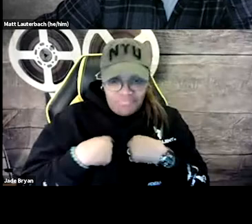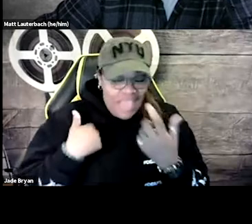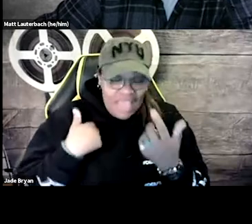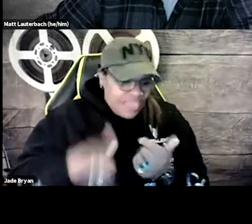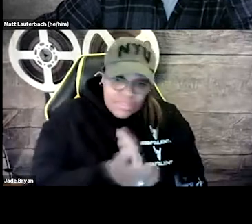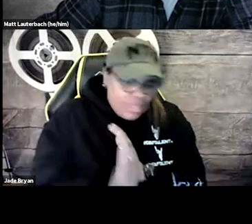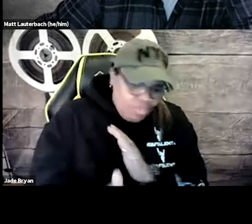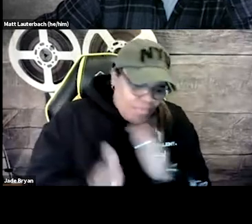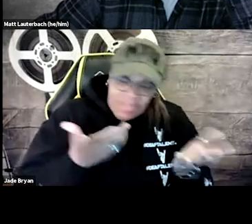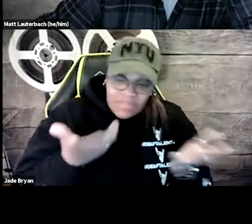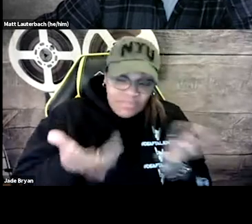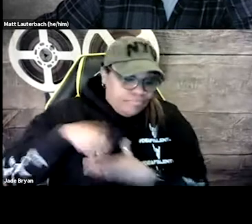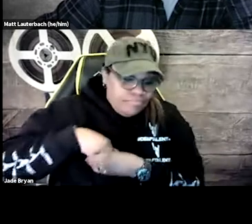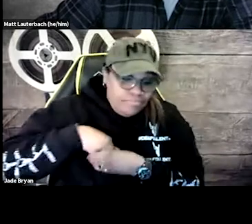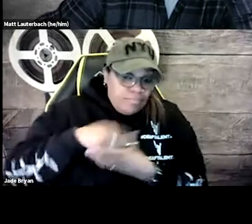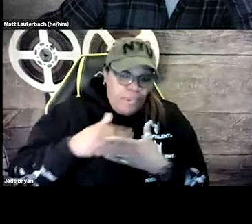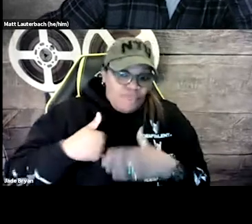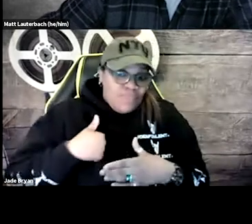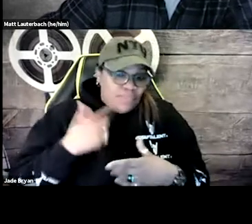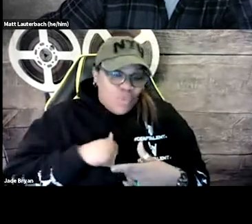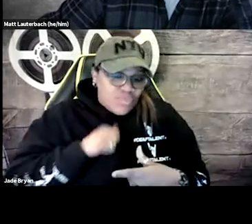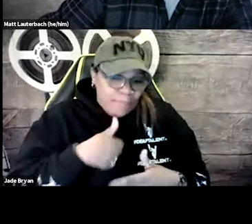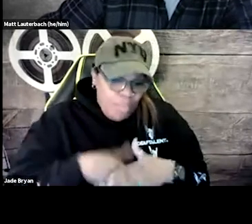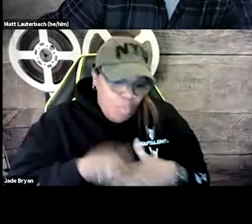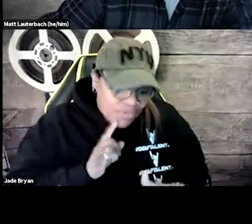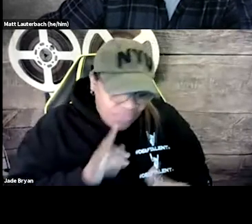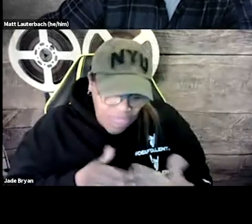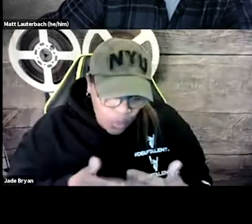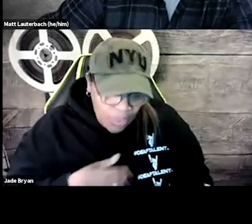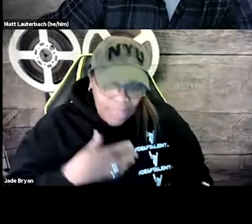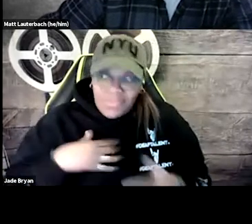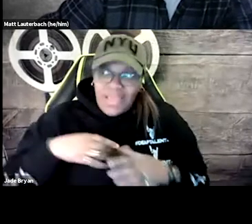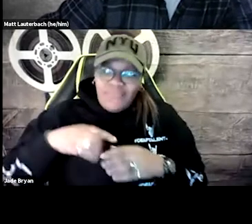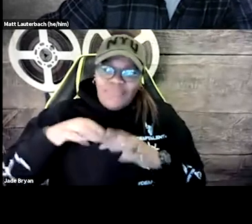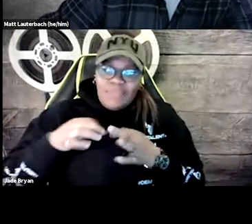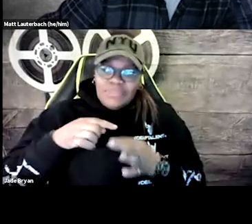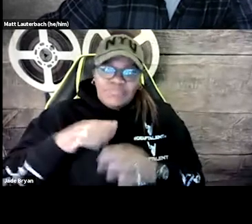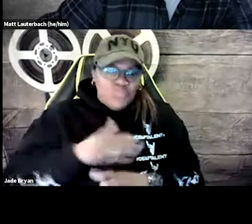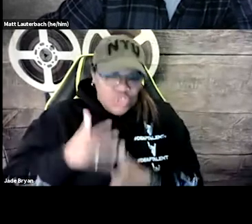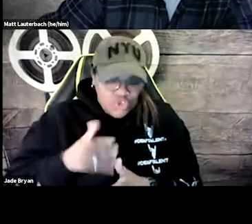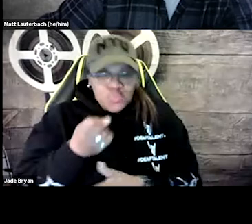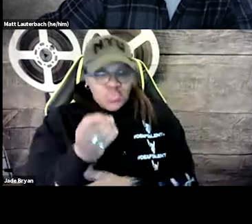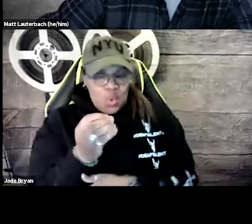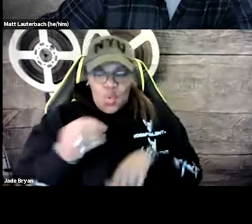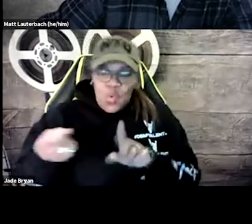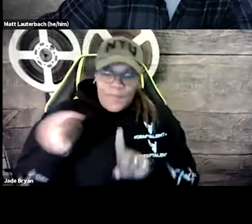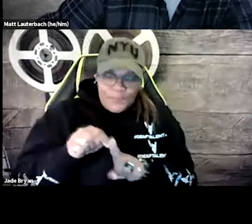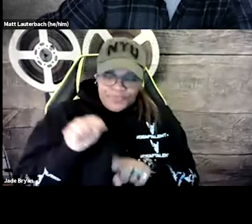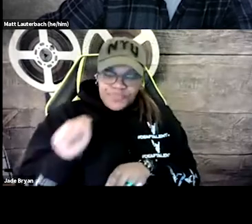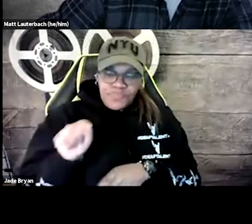hey, this music isn't setting the right mood. I don't necessarily have all the terms with it. I'm not an expert with music. I am deaf.